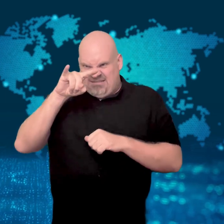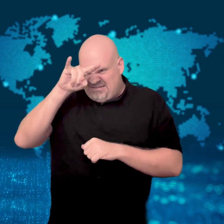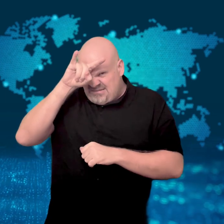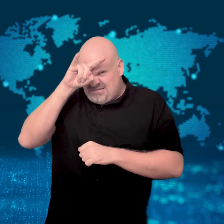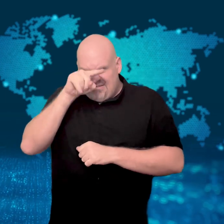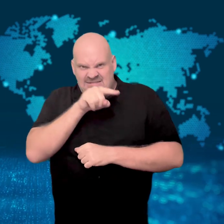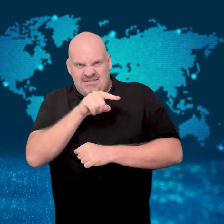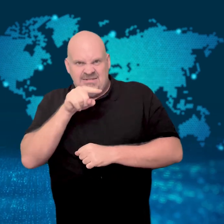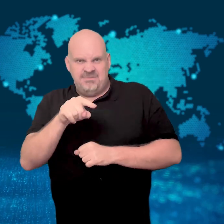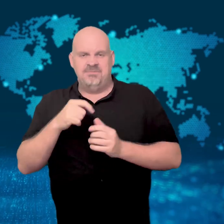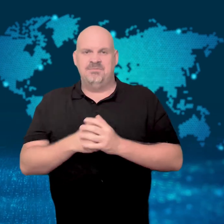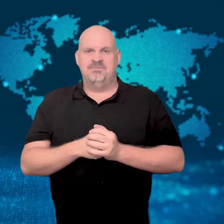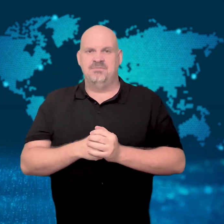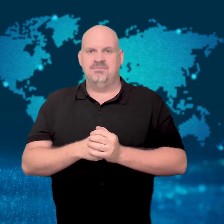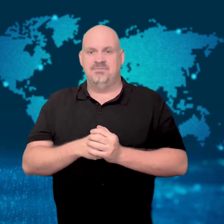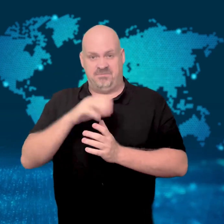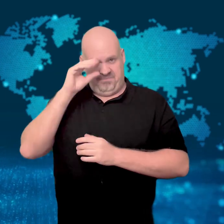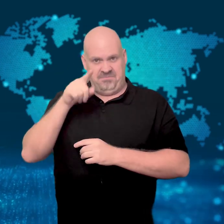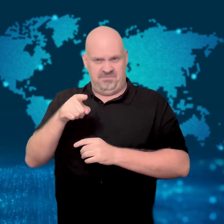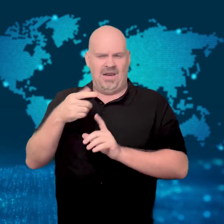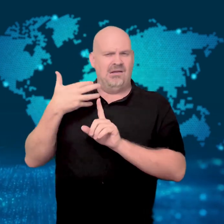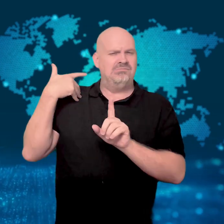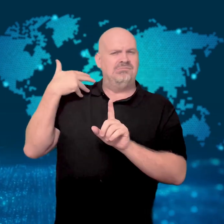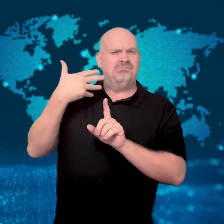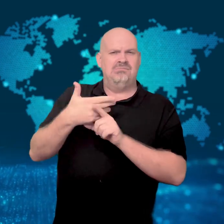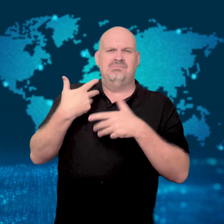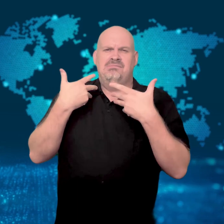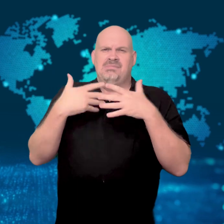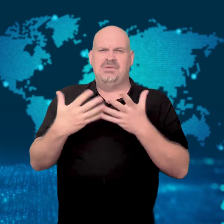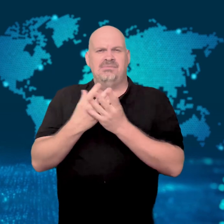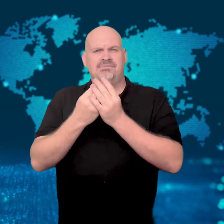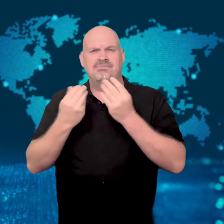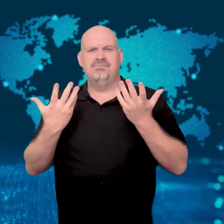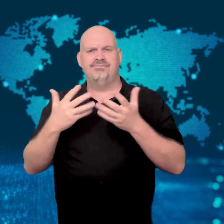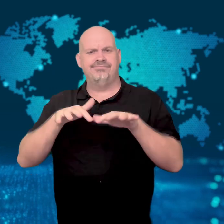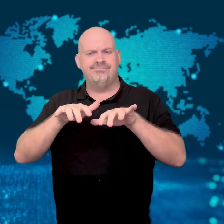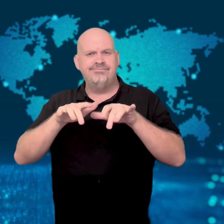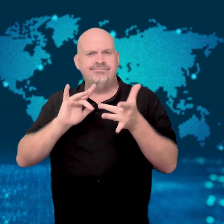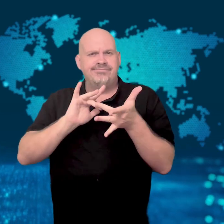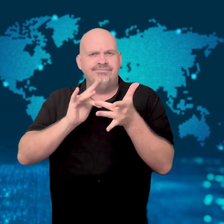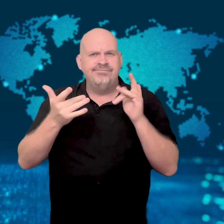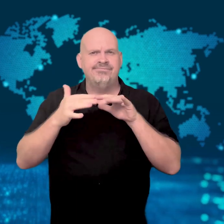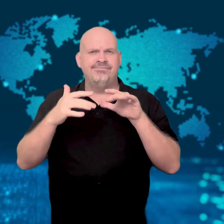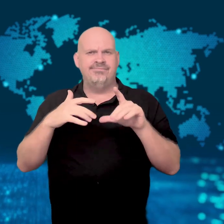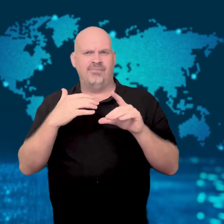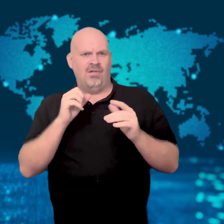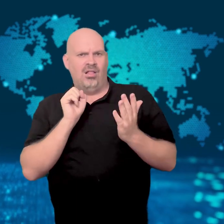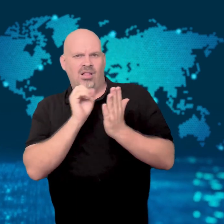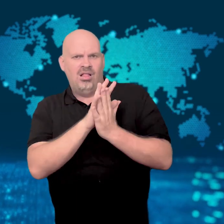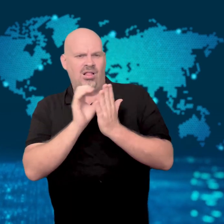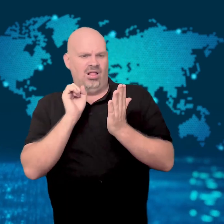Gareth referred to "devils" and "demons."